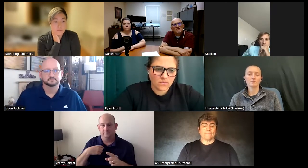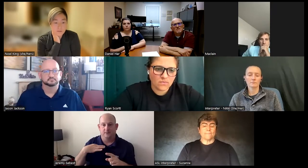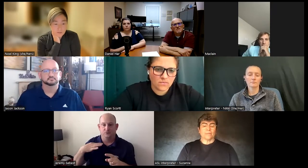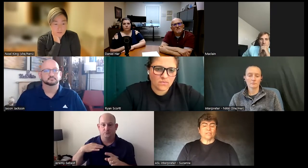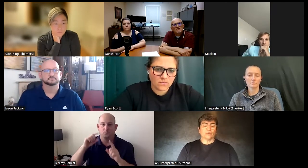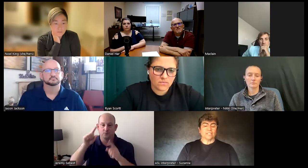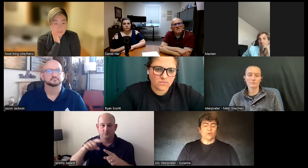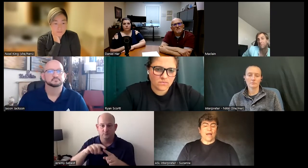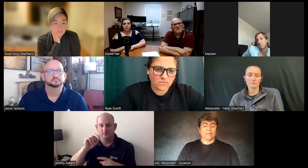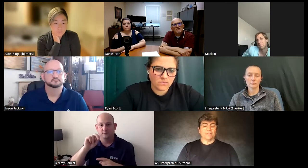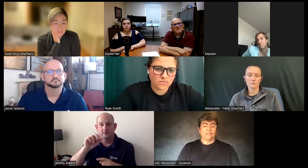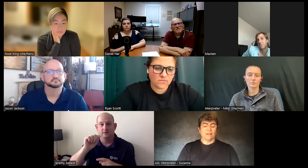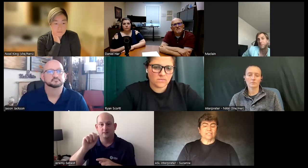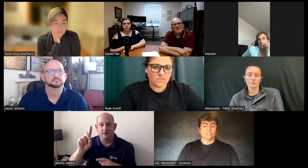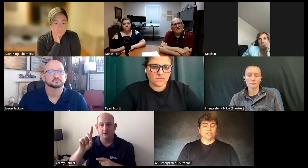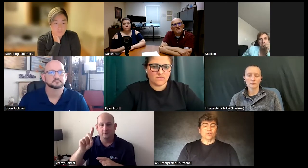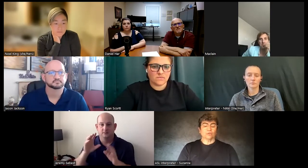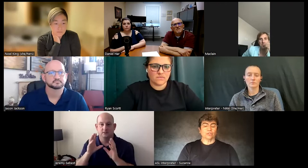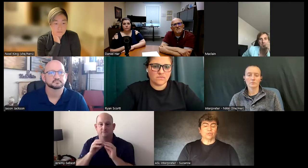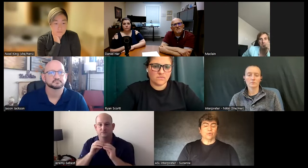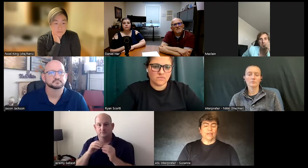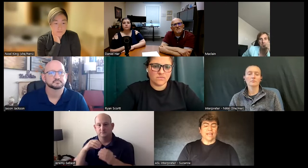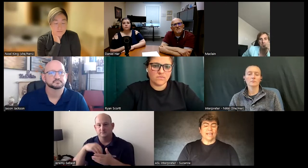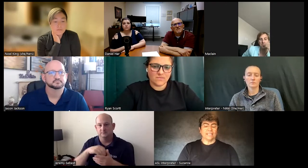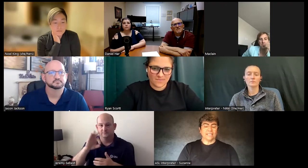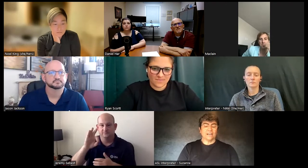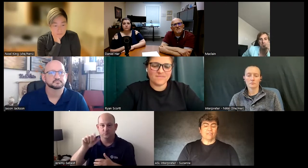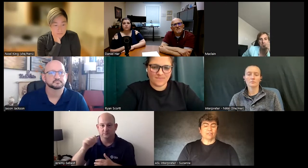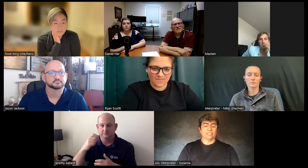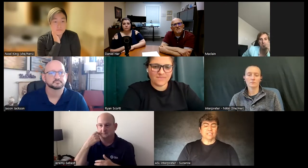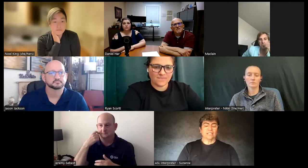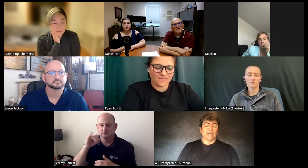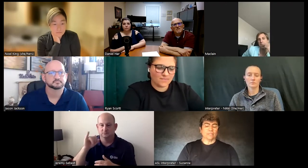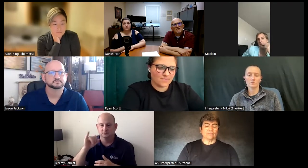so as it so happened I volunteered to go to the NAD conference that was in